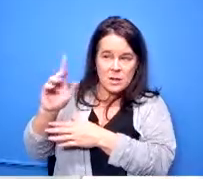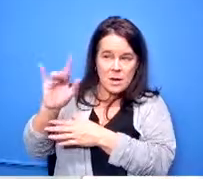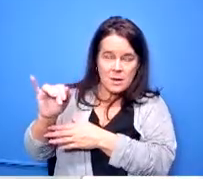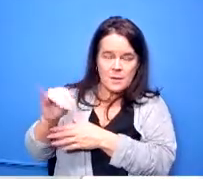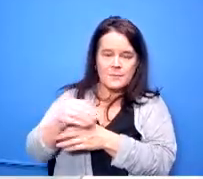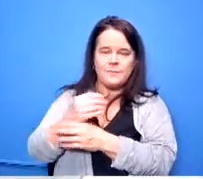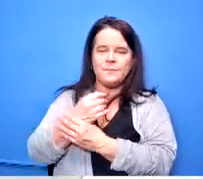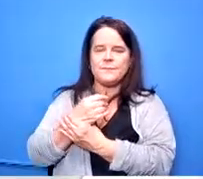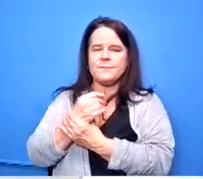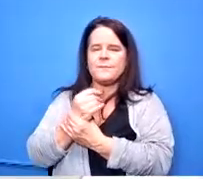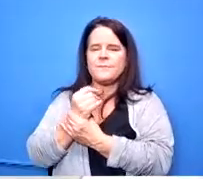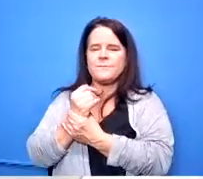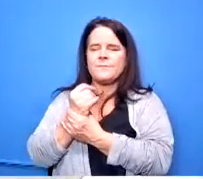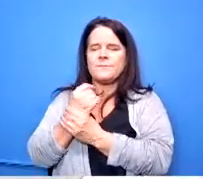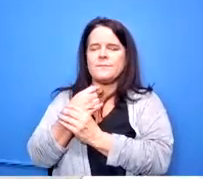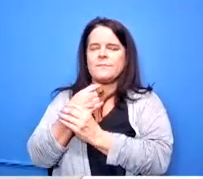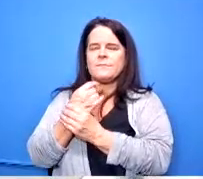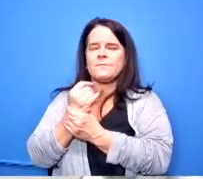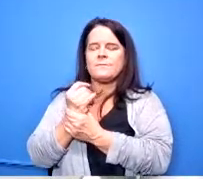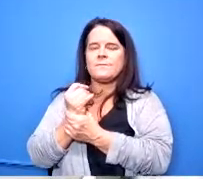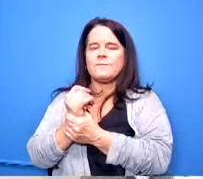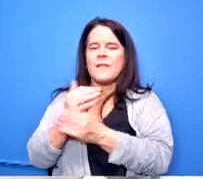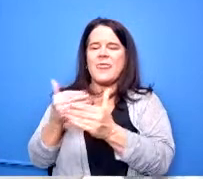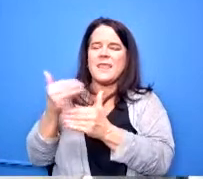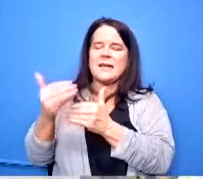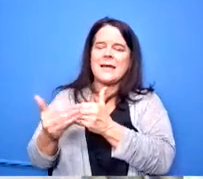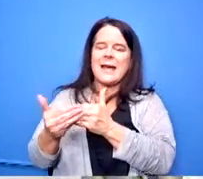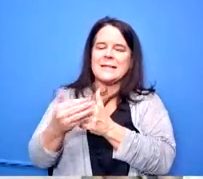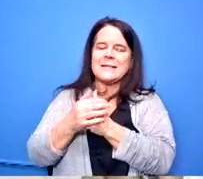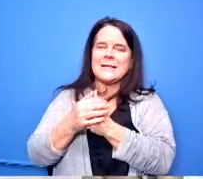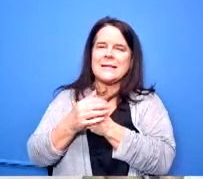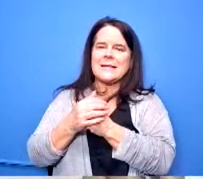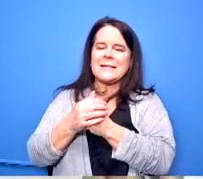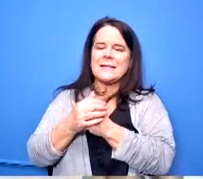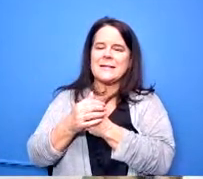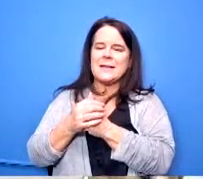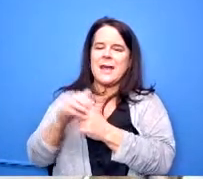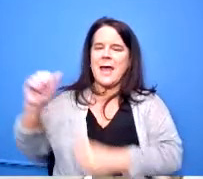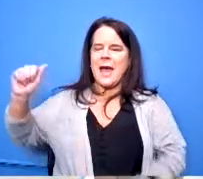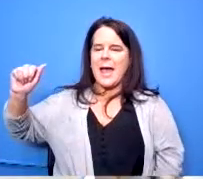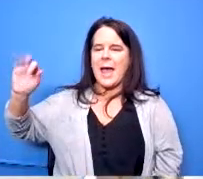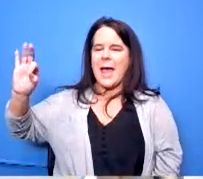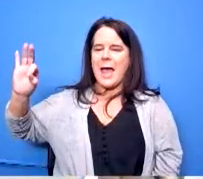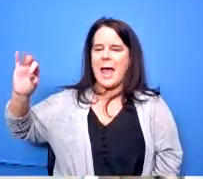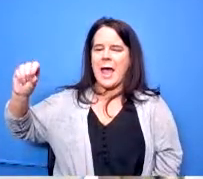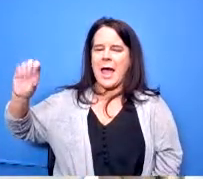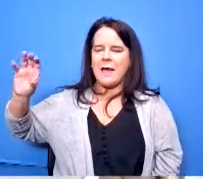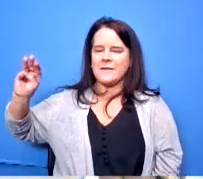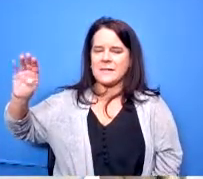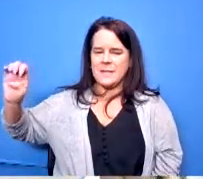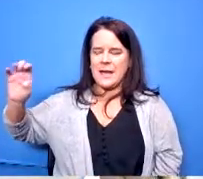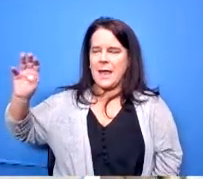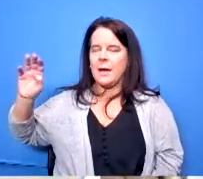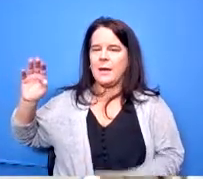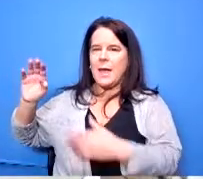recommendation is um a um an ask me uh memorandum of understanding that you already voted on